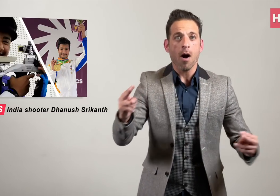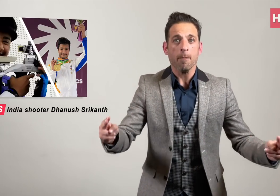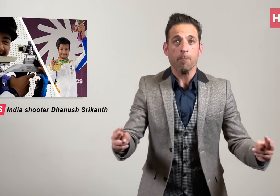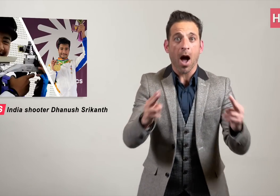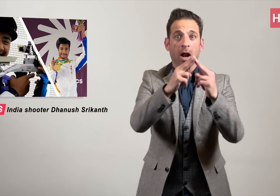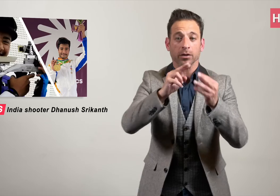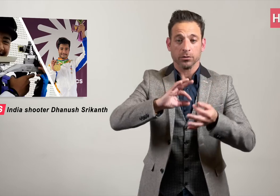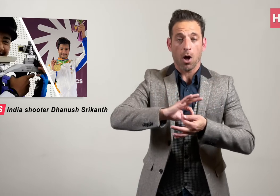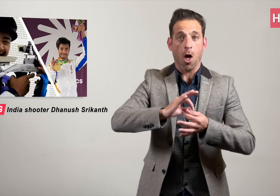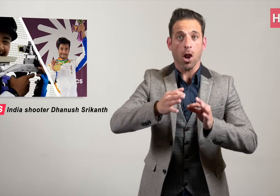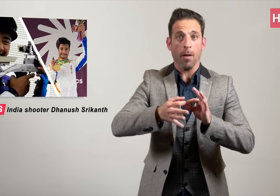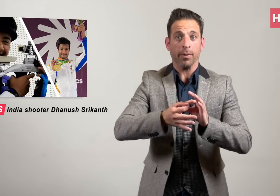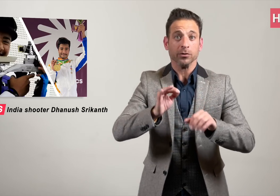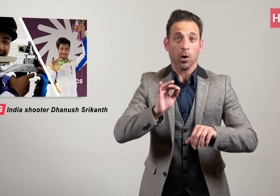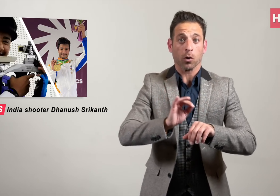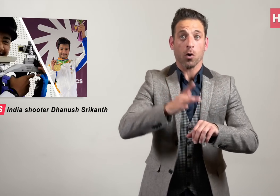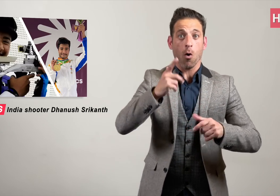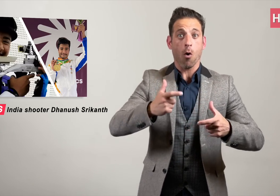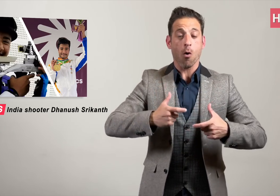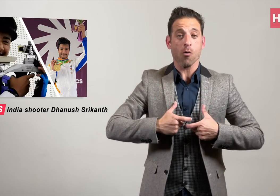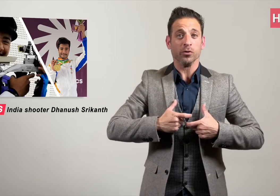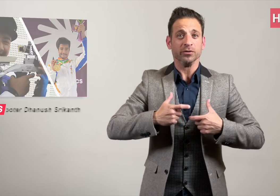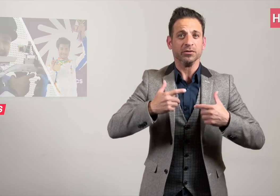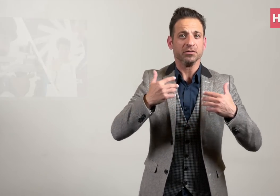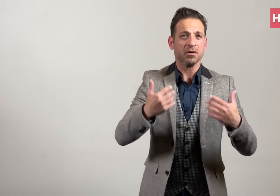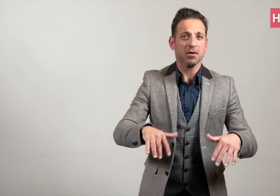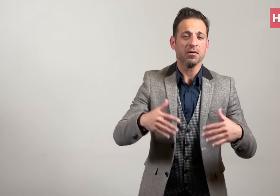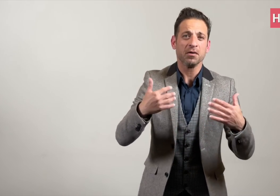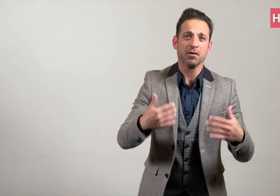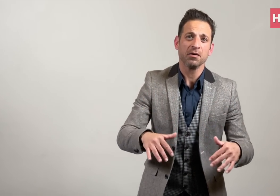the 2024 Paris Olympics gold medal. Take a look.